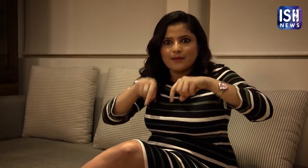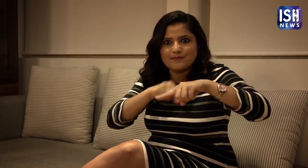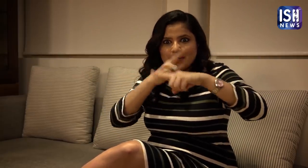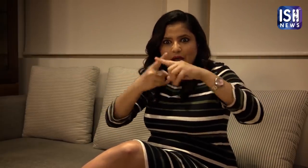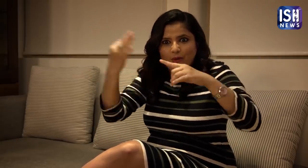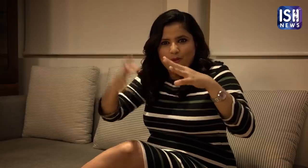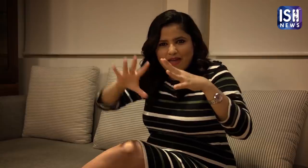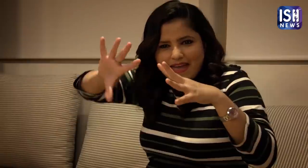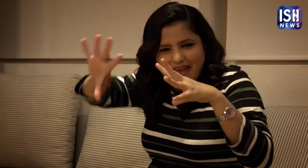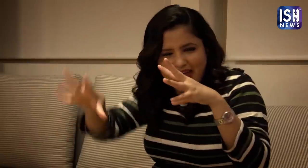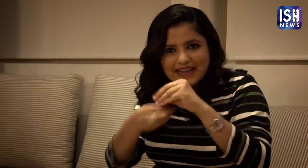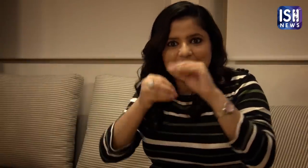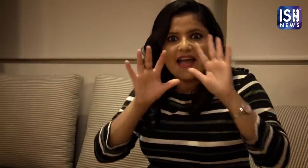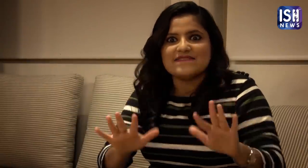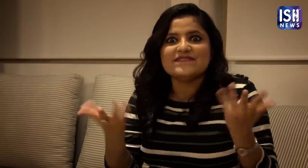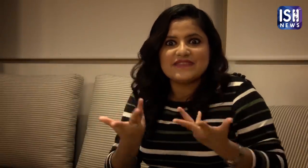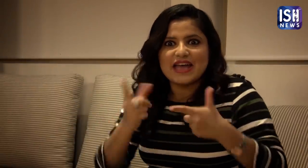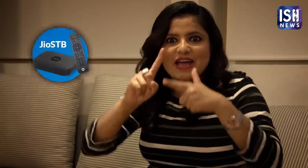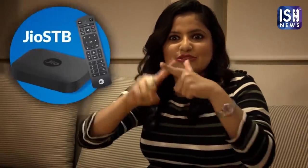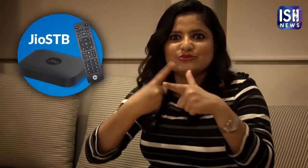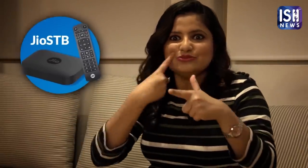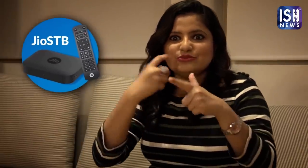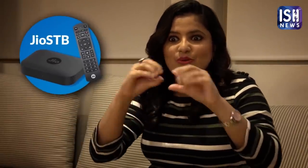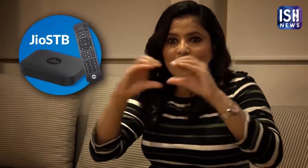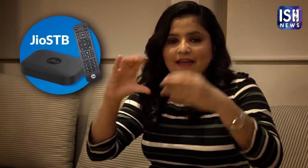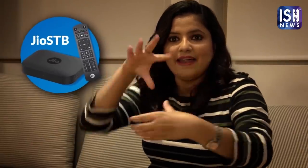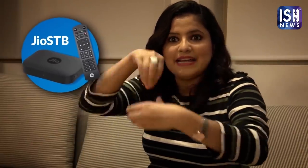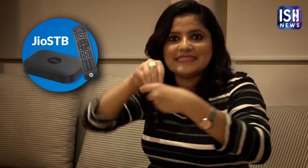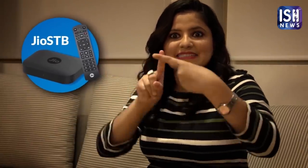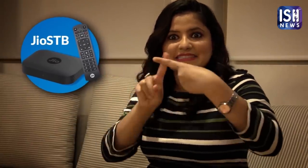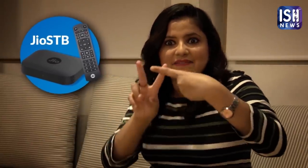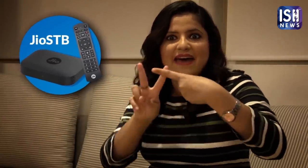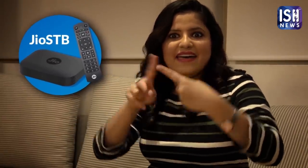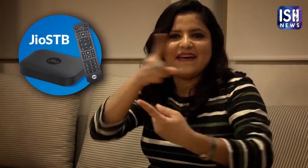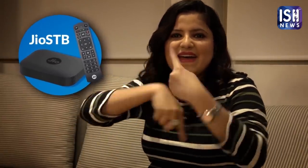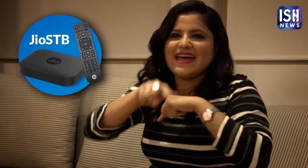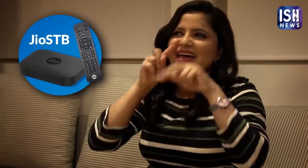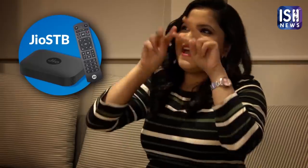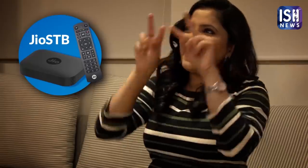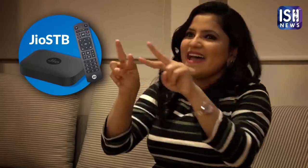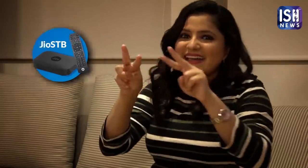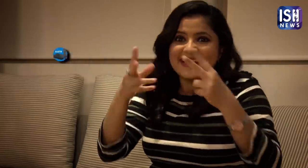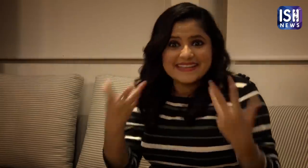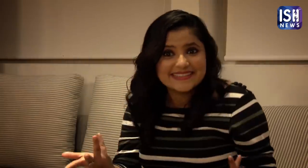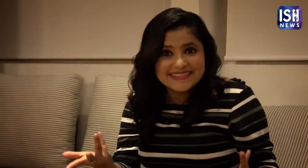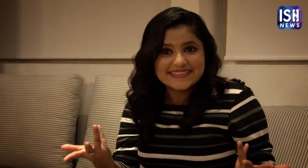Now we will broadcast videos on the JIO Set top box as well!